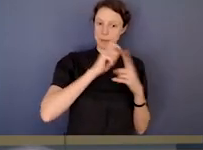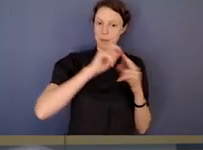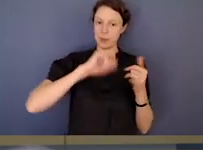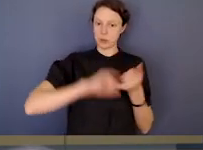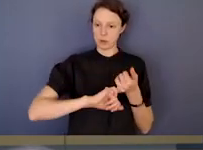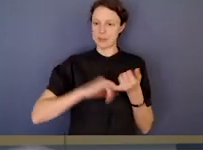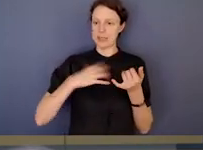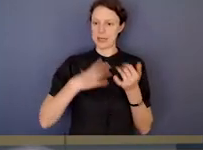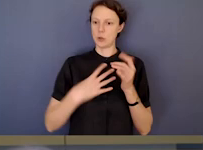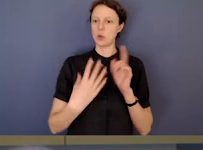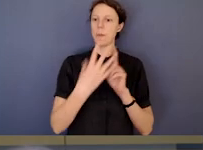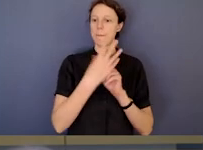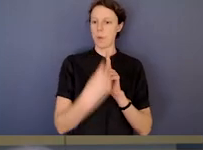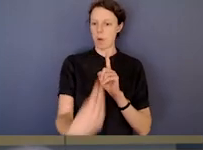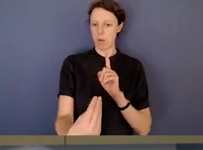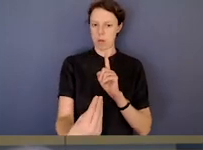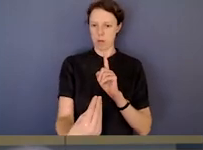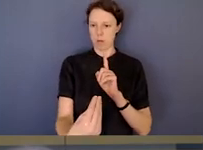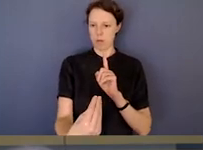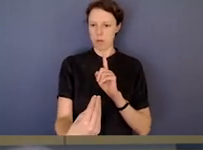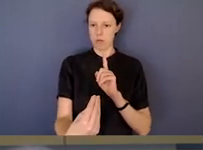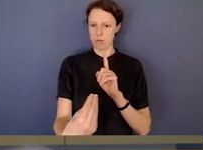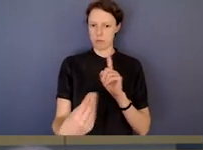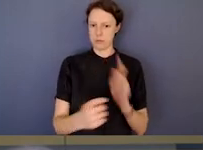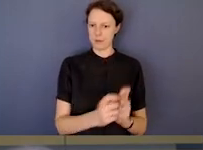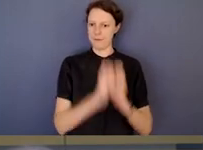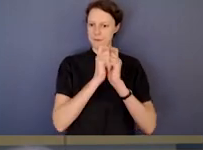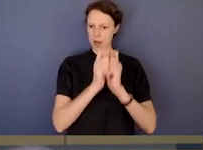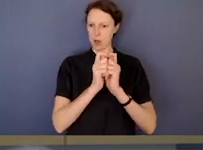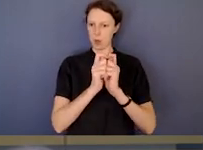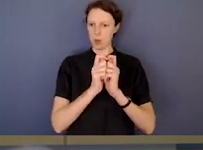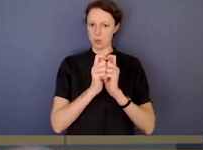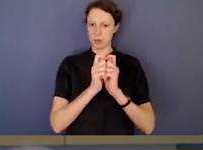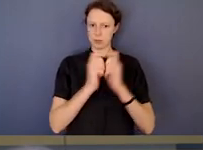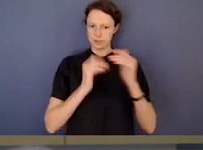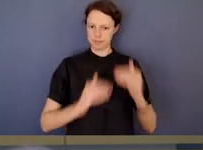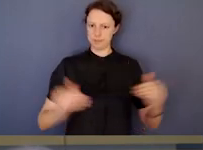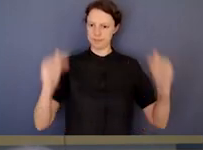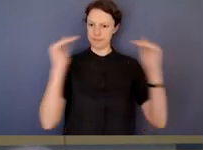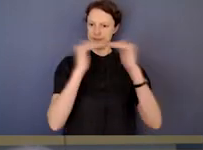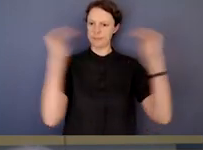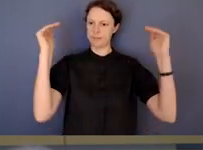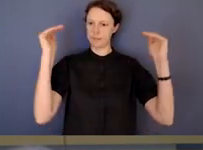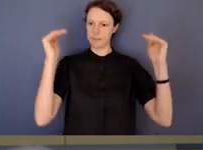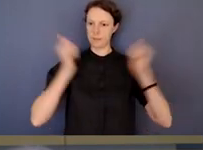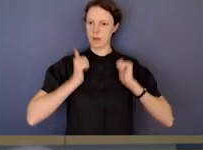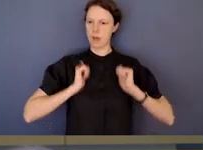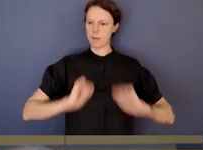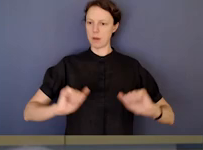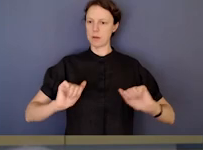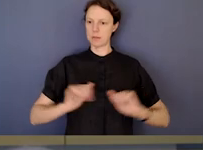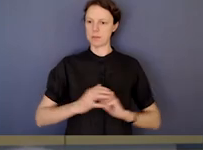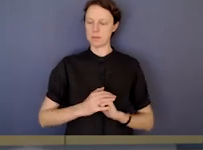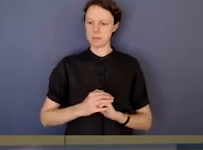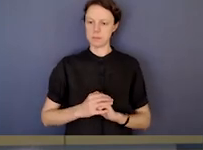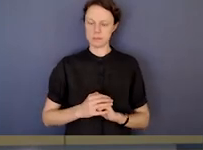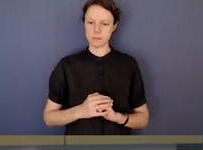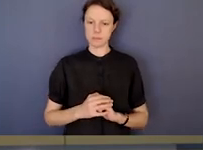particularly senior public servants, to model those values, those ethical standards